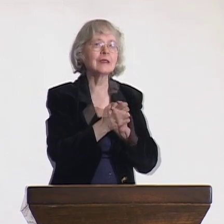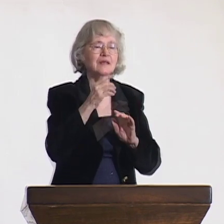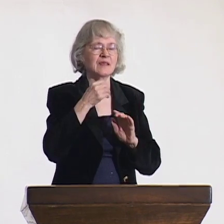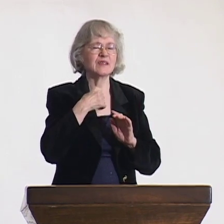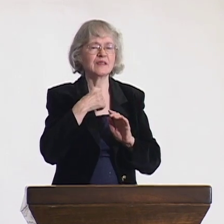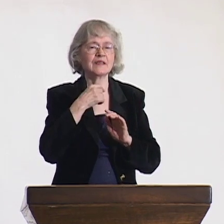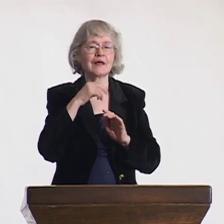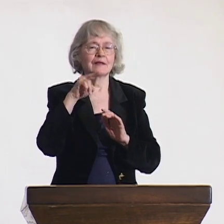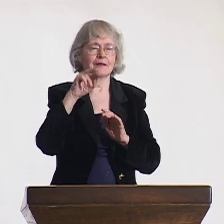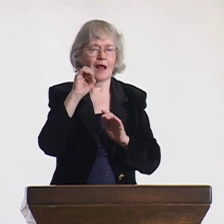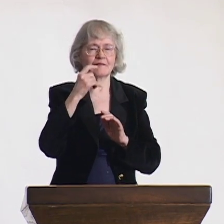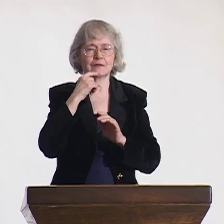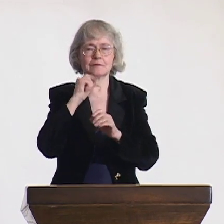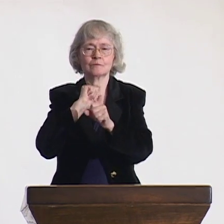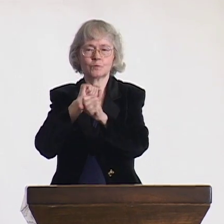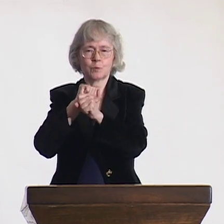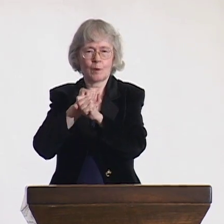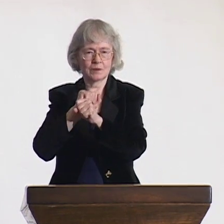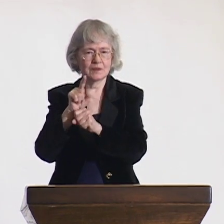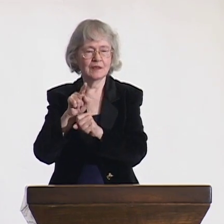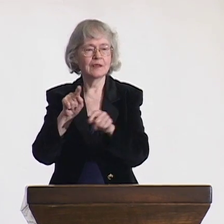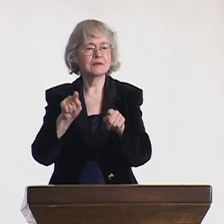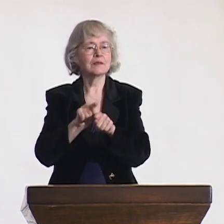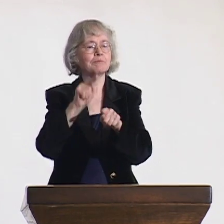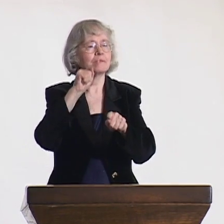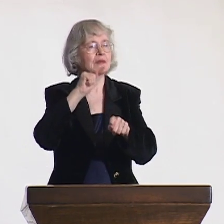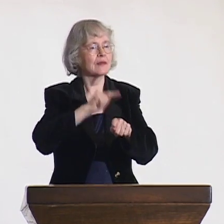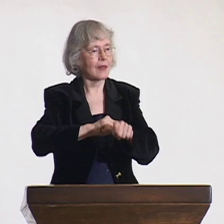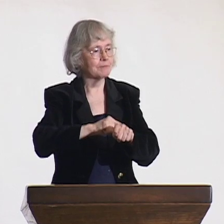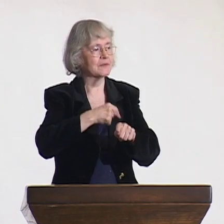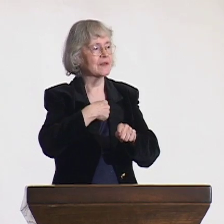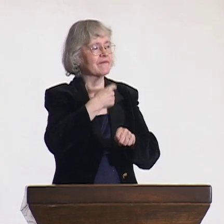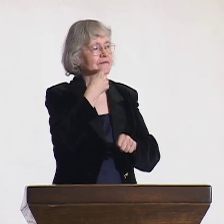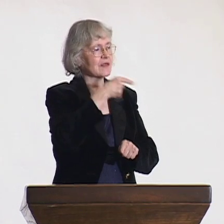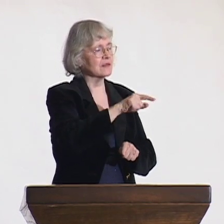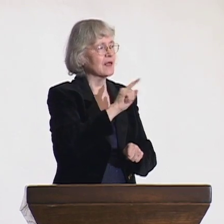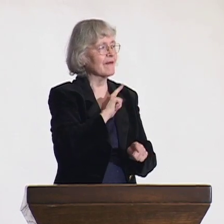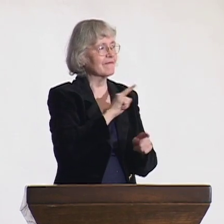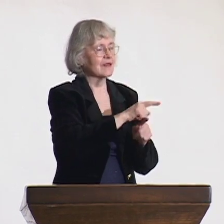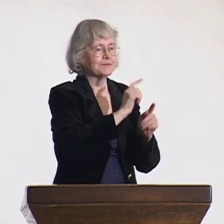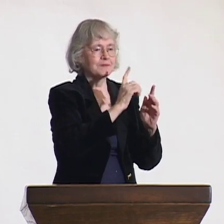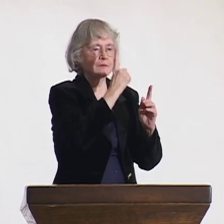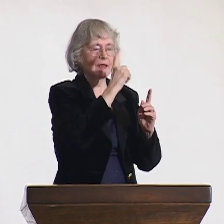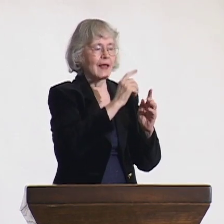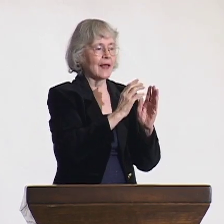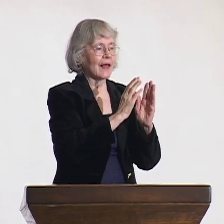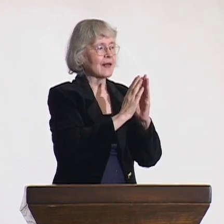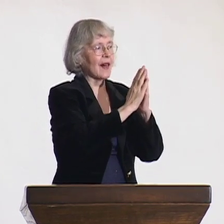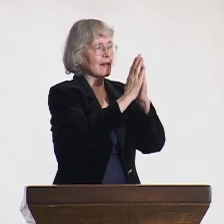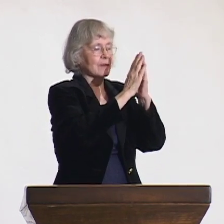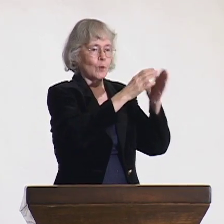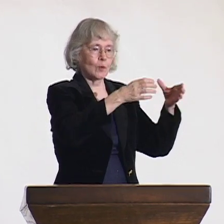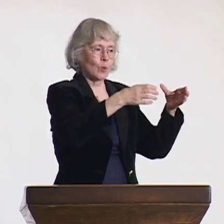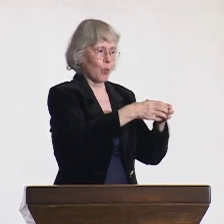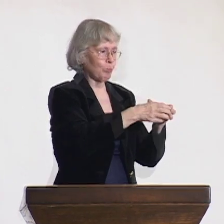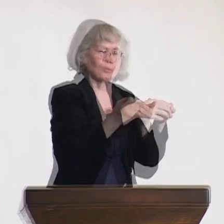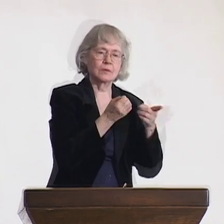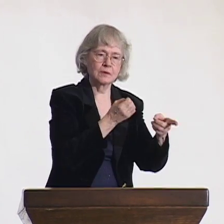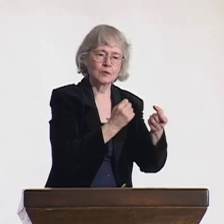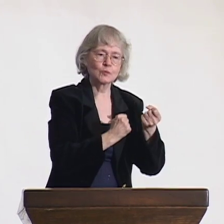Again, while working with the Finnish Association of the Deaf, there was a group that I worked with simultaneously in Finland.